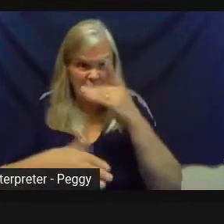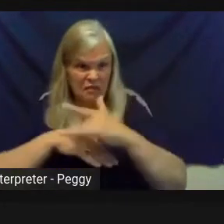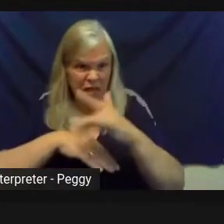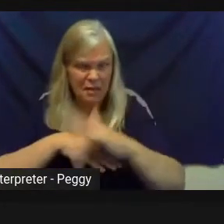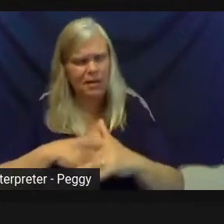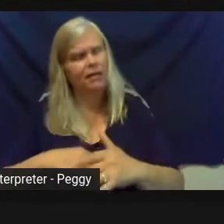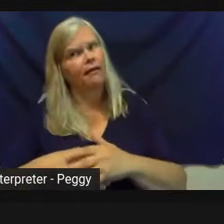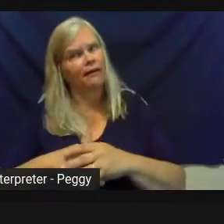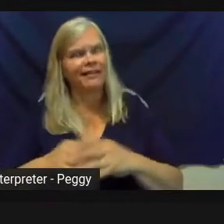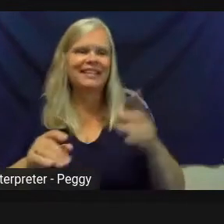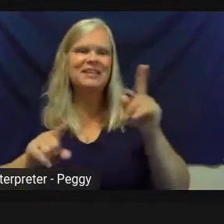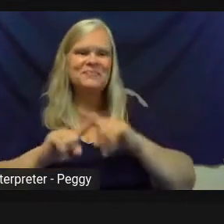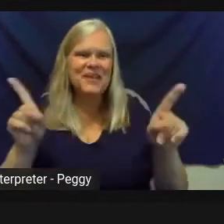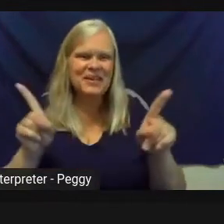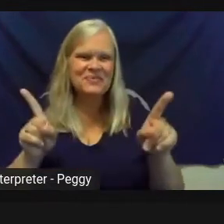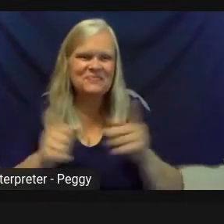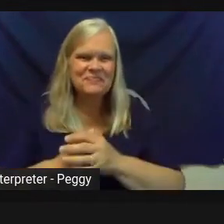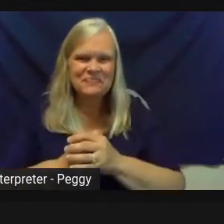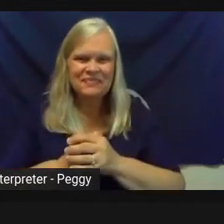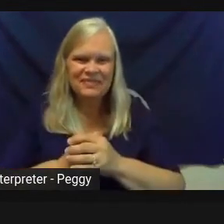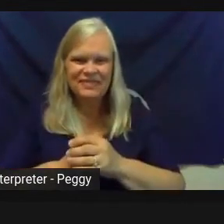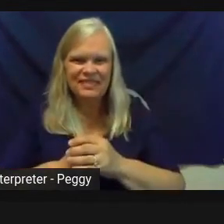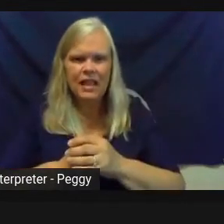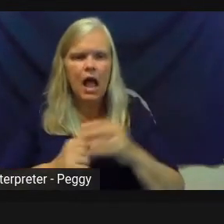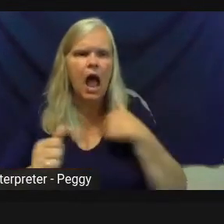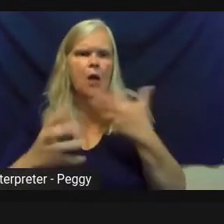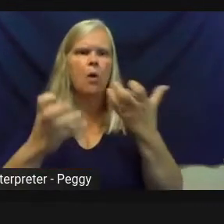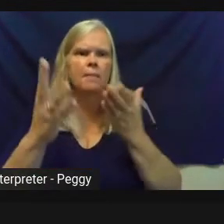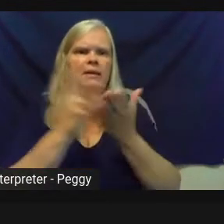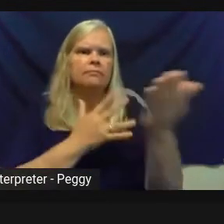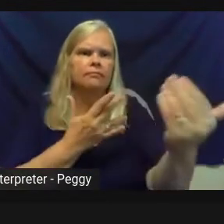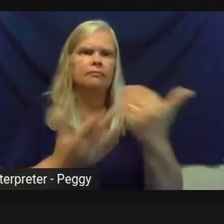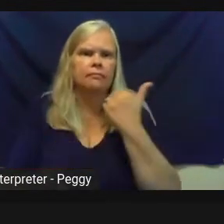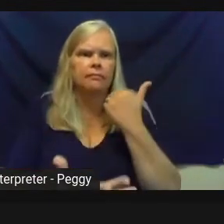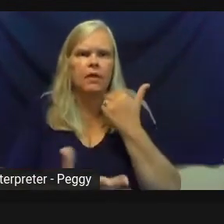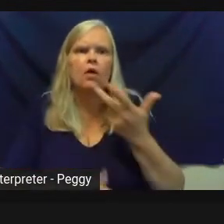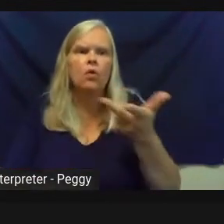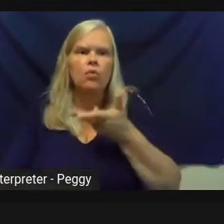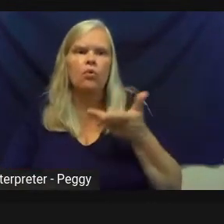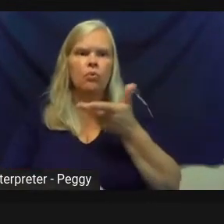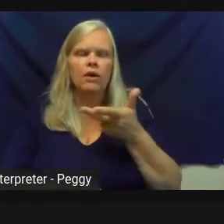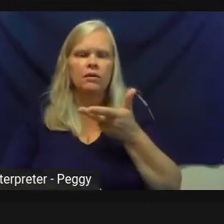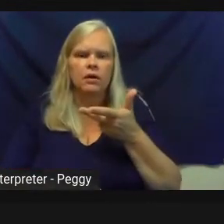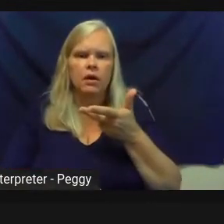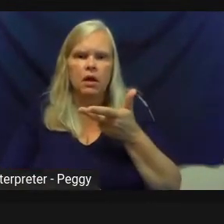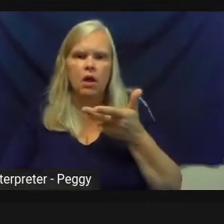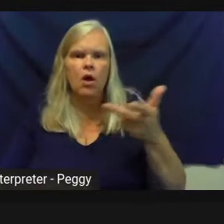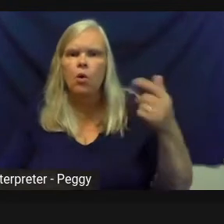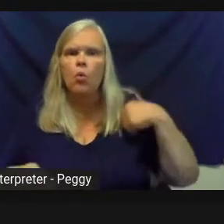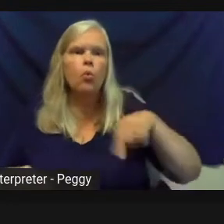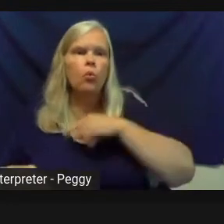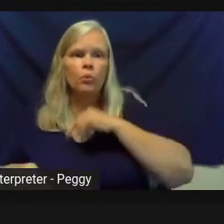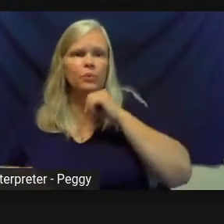But we-- I do want to be transparent. I think the three of us would all agree, we underestimated the human capacity that this was going